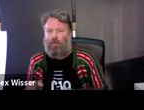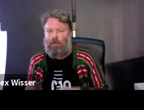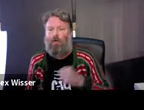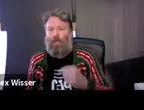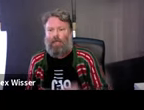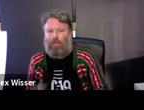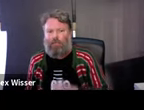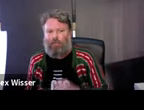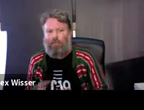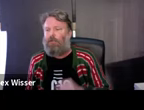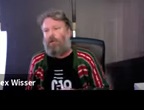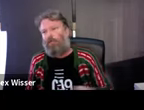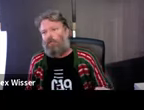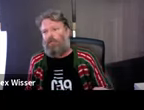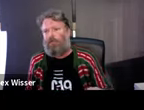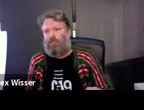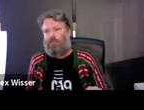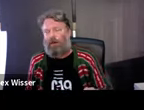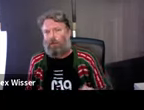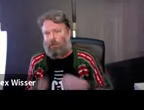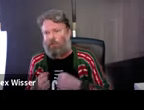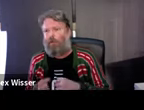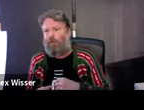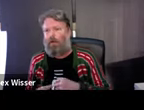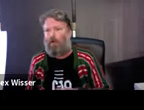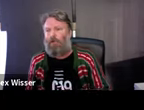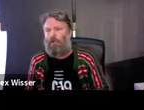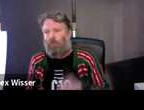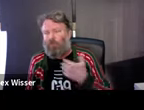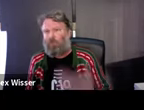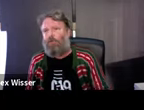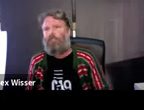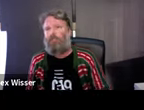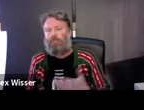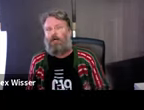ingrained in the festival now, to my mind. Was this original desire, you